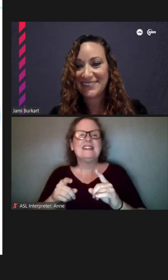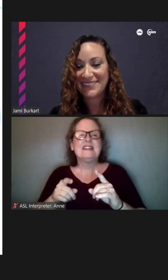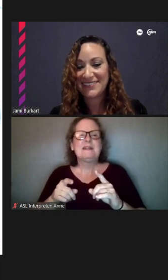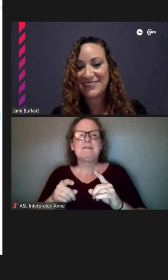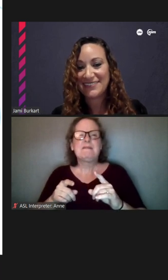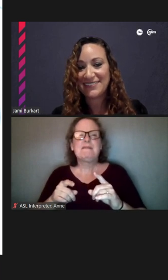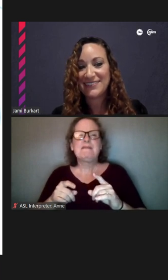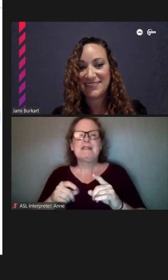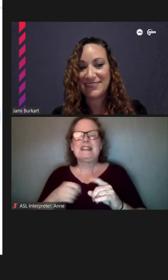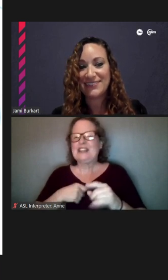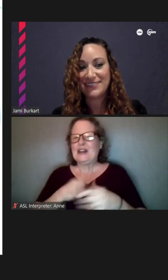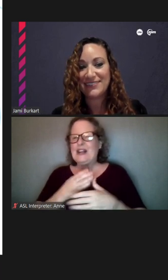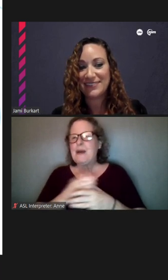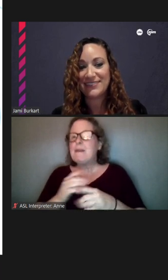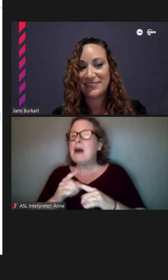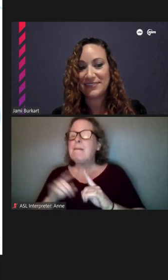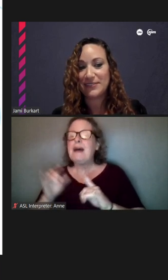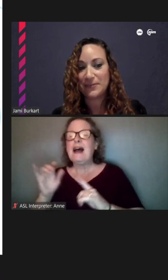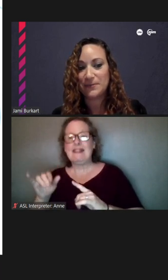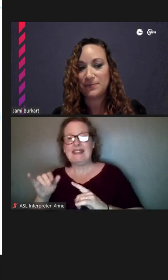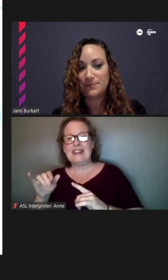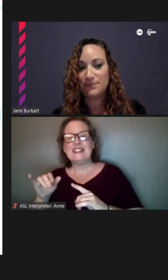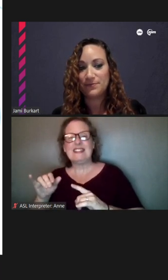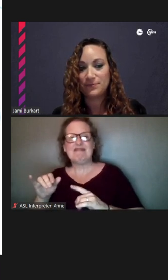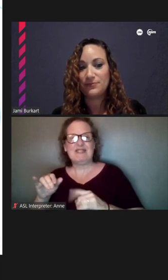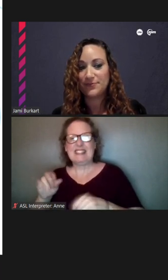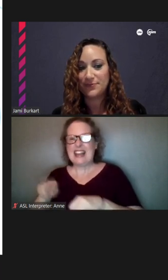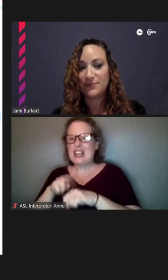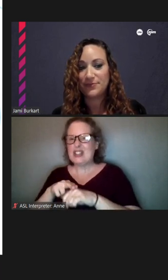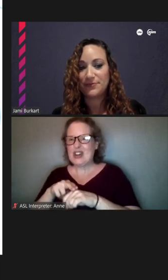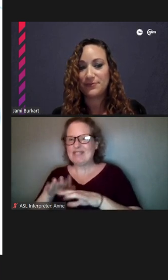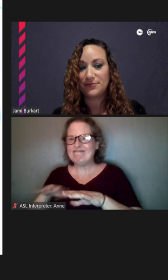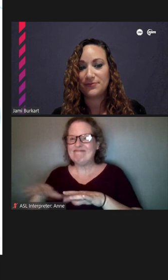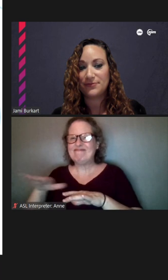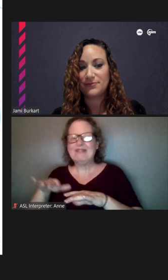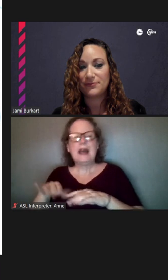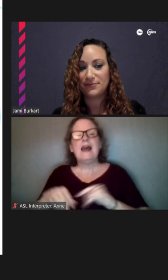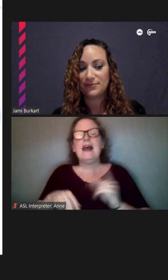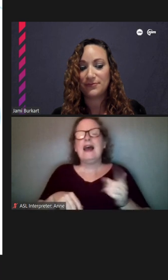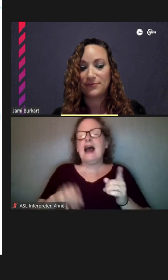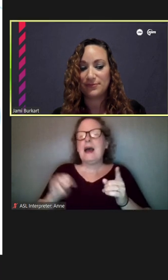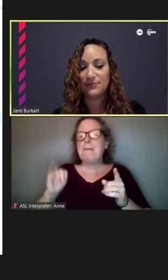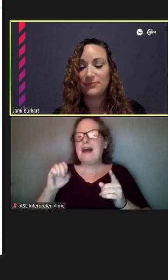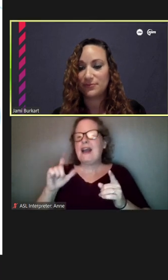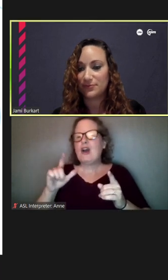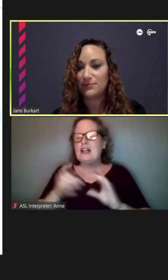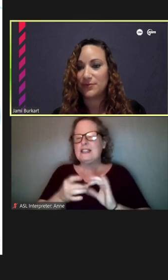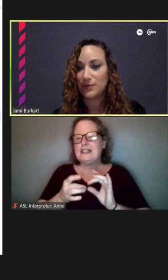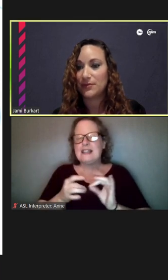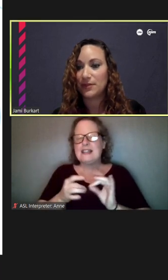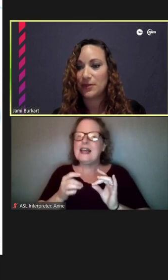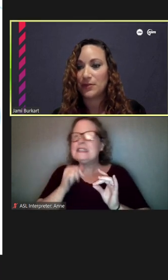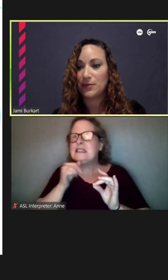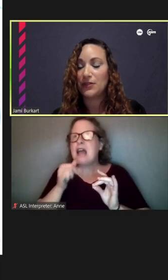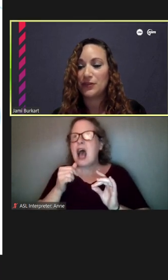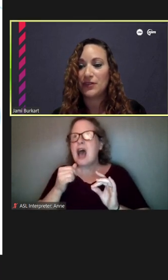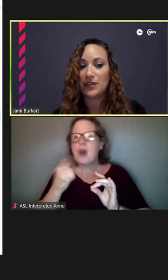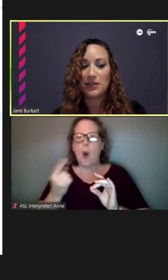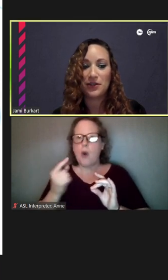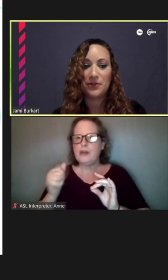not unique to the Argyle stop, but it certainly is served by the argyle stop. Wonderful, thank you.